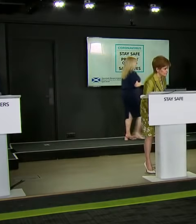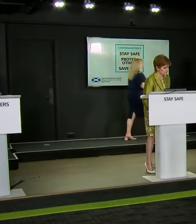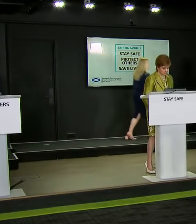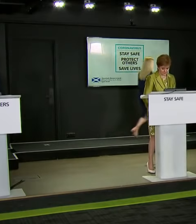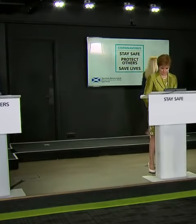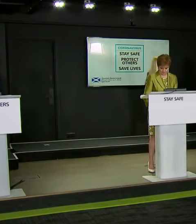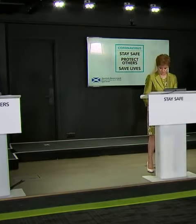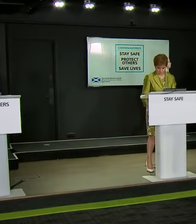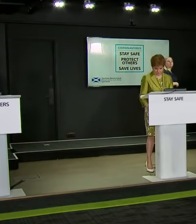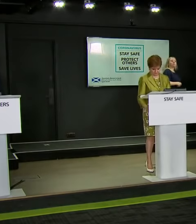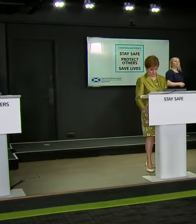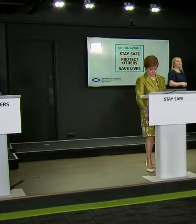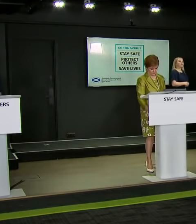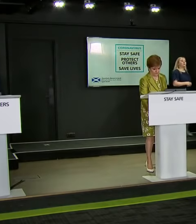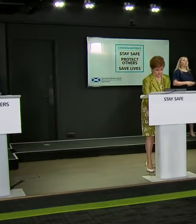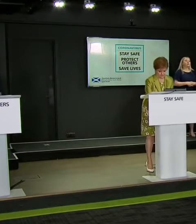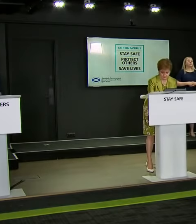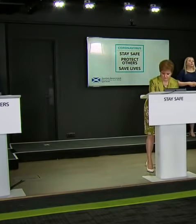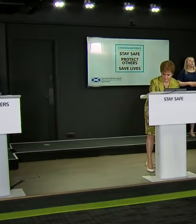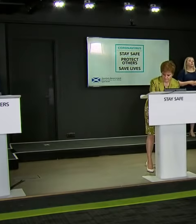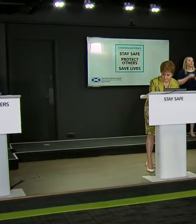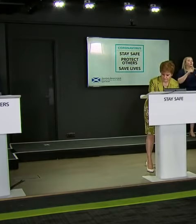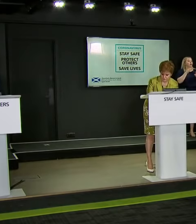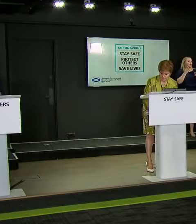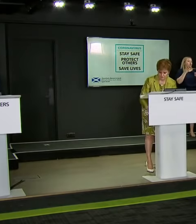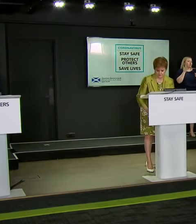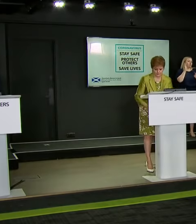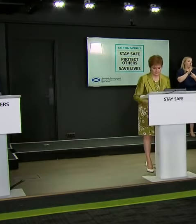I think the most important thing about the position that we find ourselves in now in